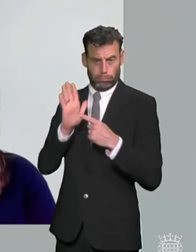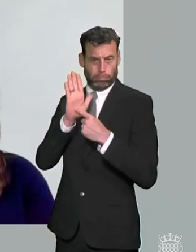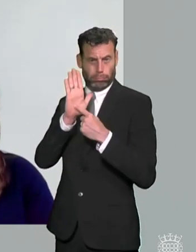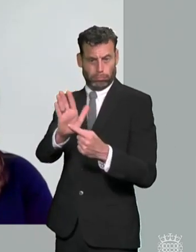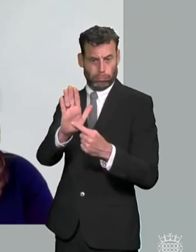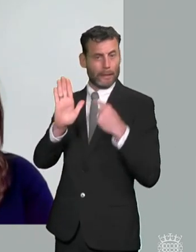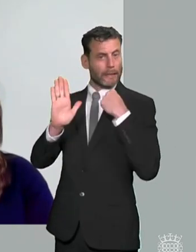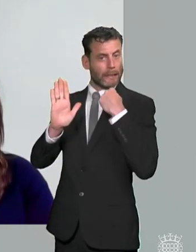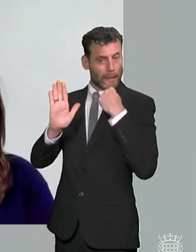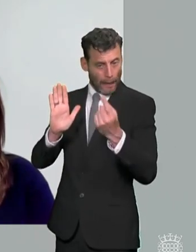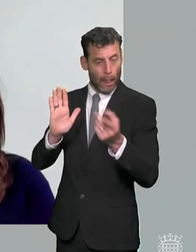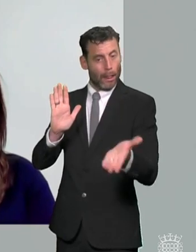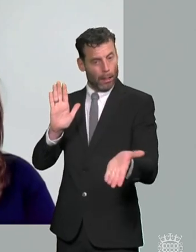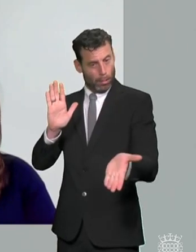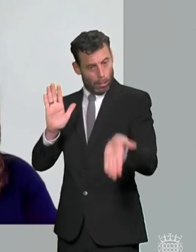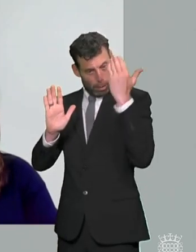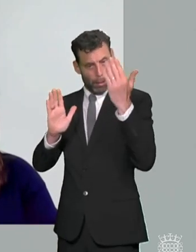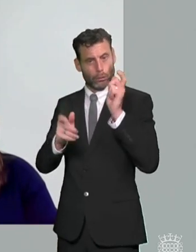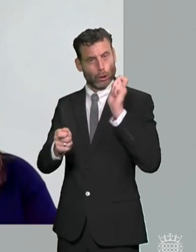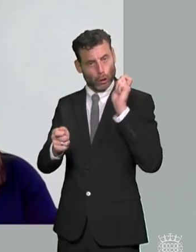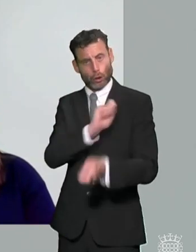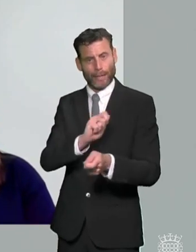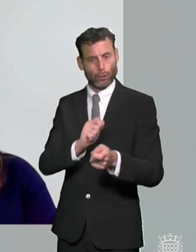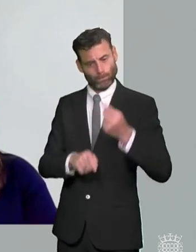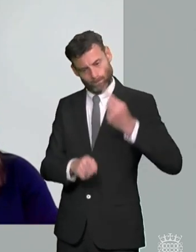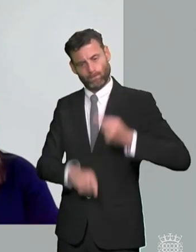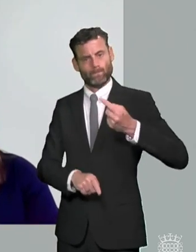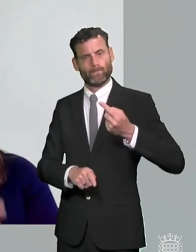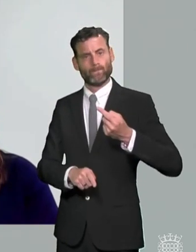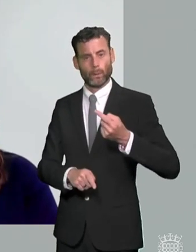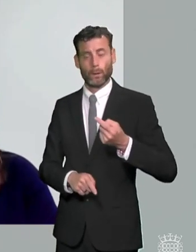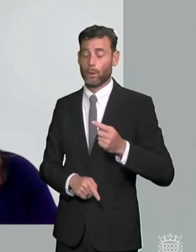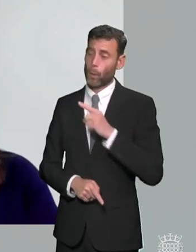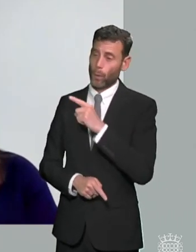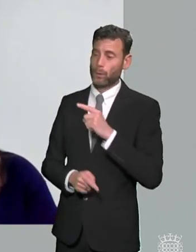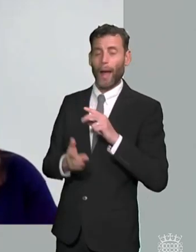i think it's also you know what what um what mick was saying actually seeing an extension of the